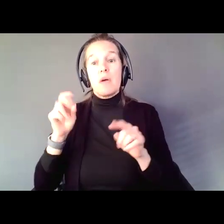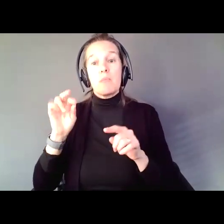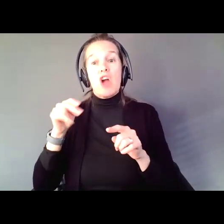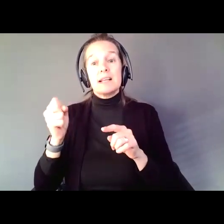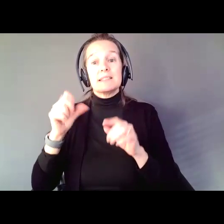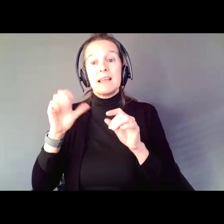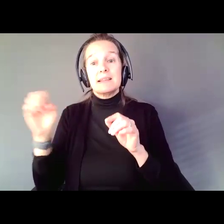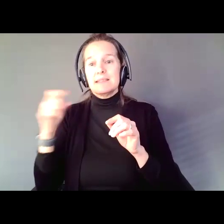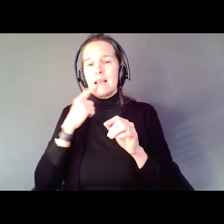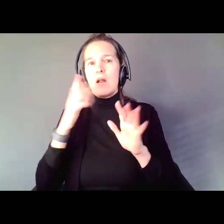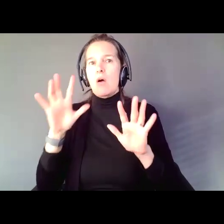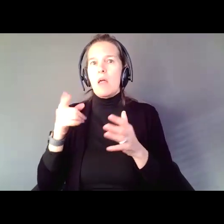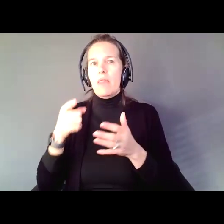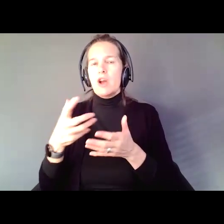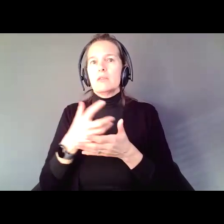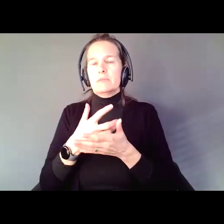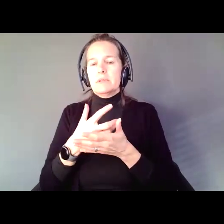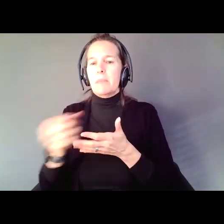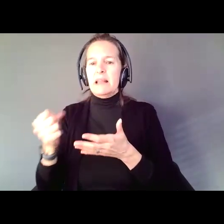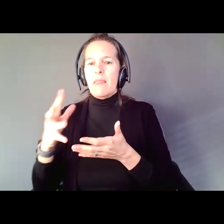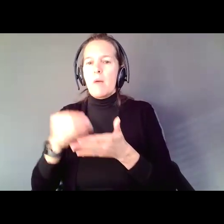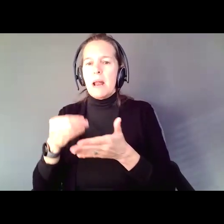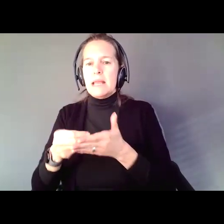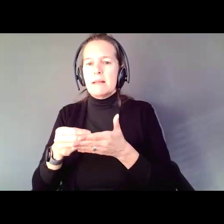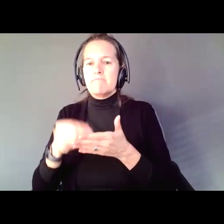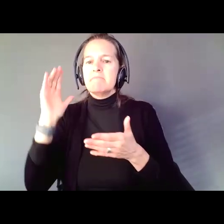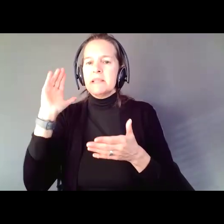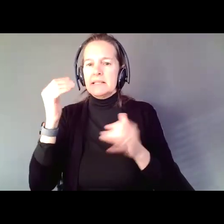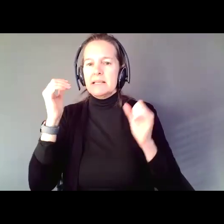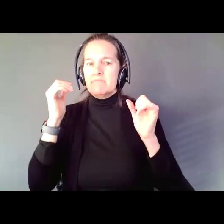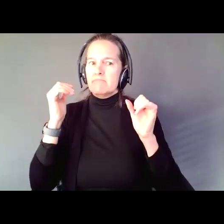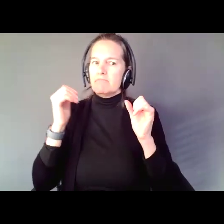They are depleting all of their money. This sounds like a possible Supported Decision Making case.